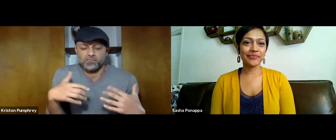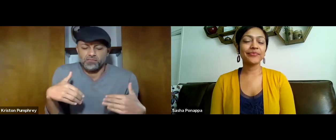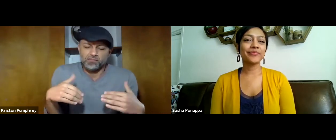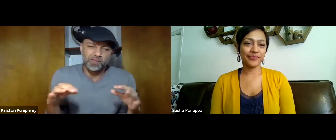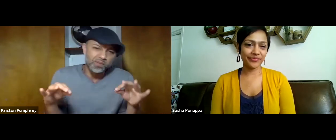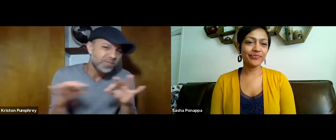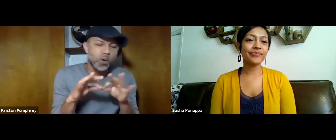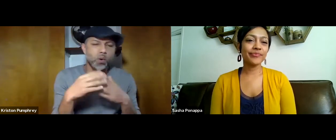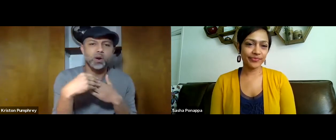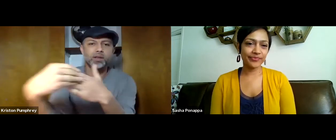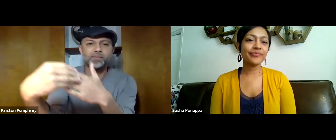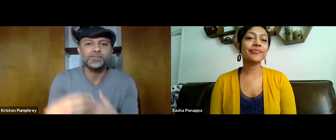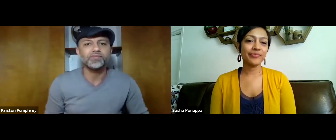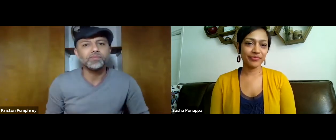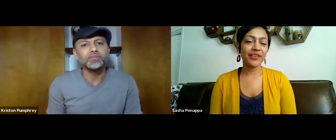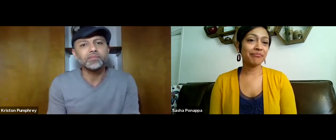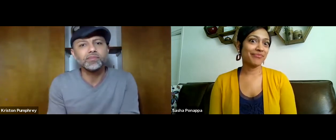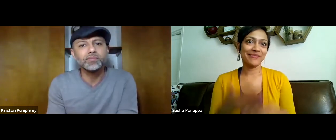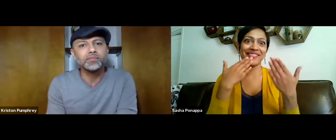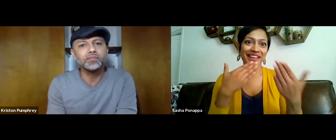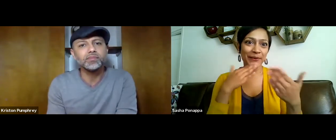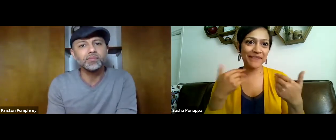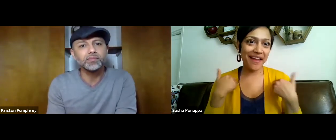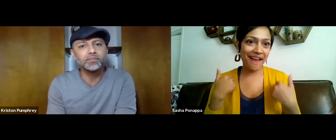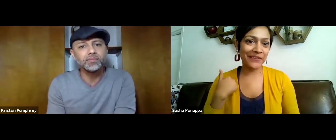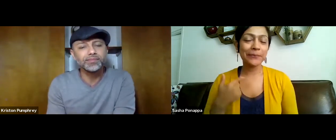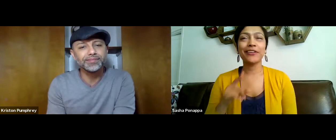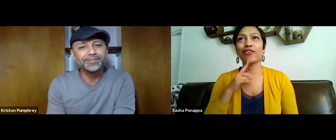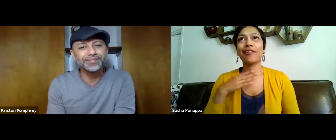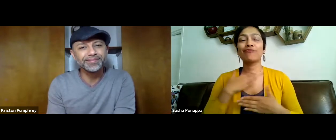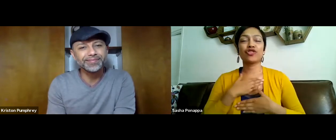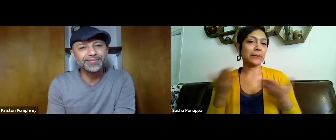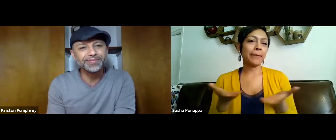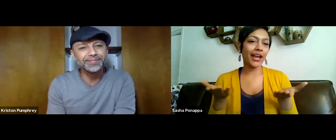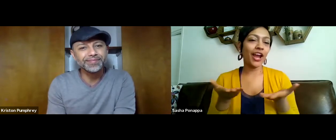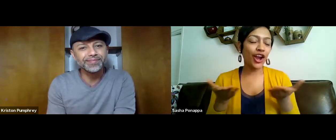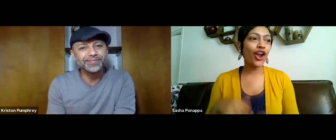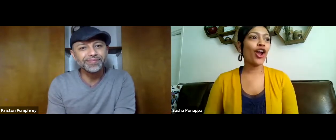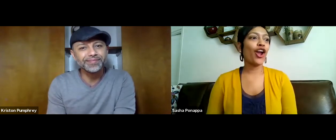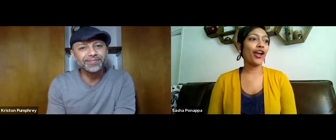and why you feel this is such an important initiative. Thank you, Kriston.